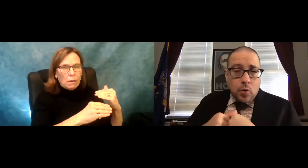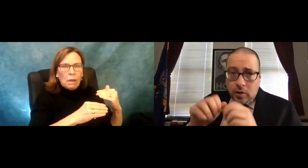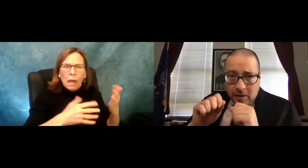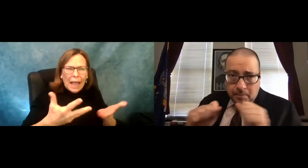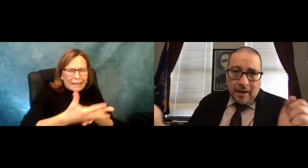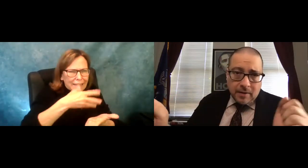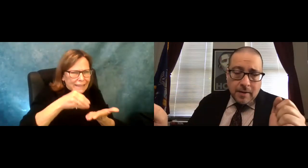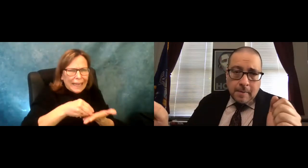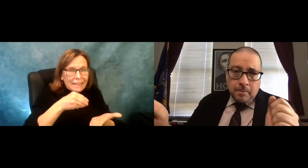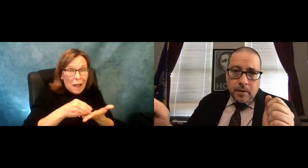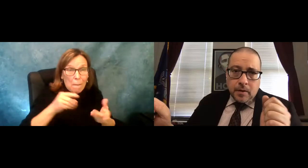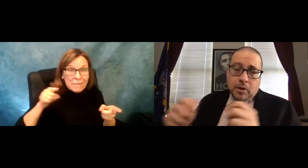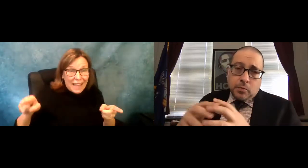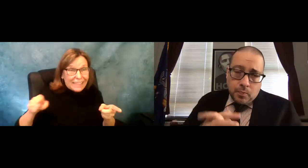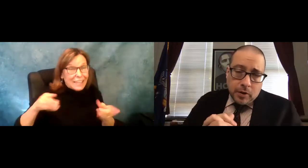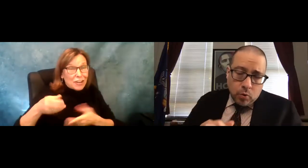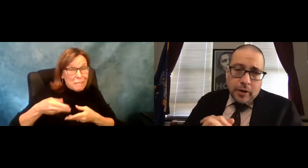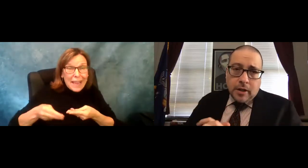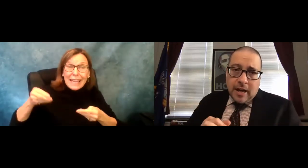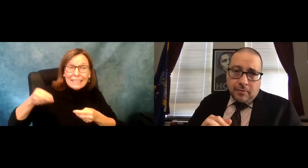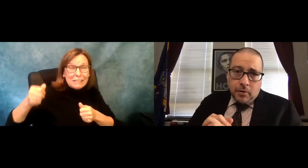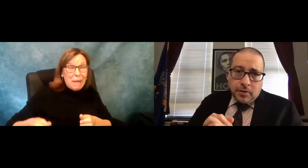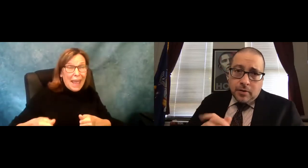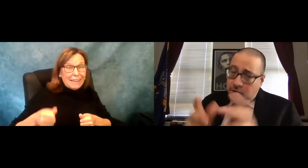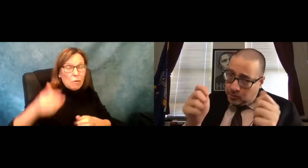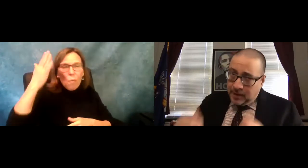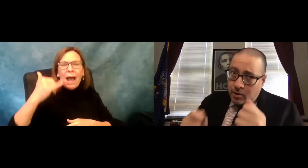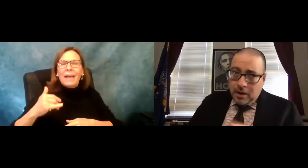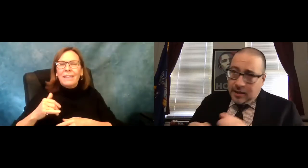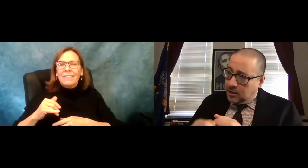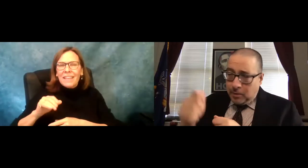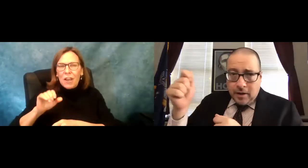provide to people will also be stable and this is revenue,